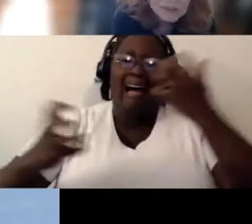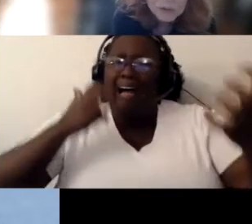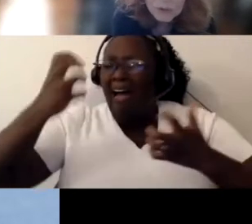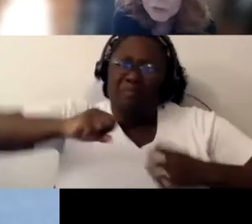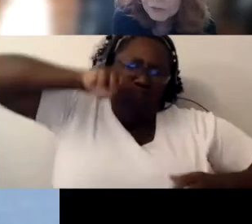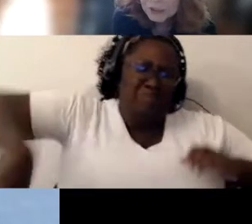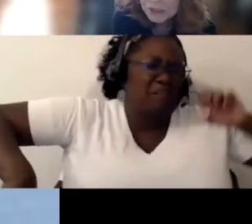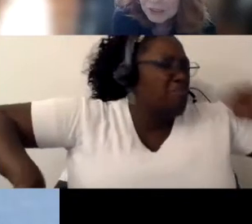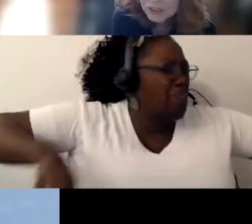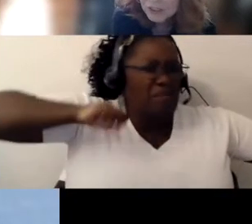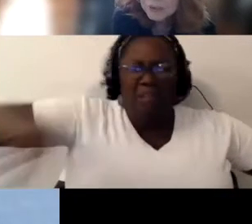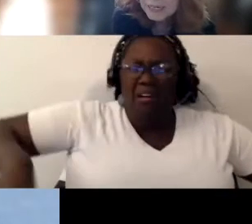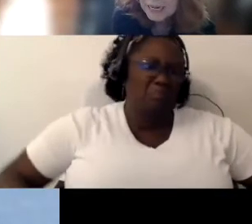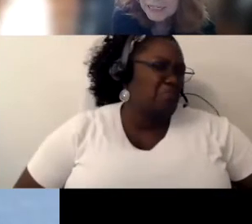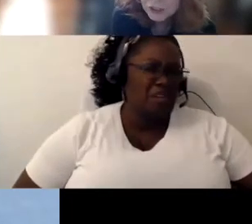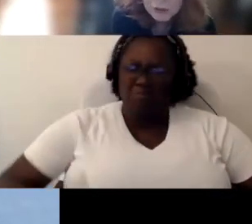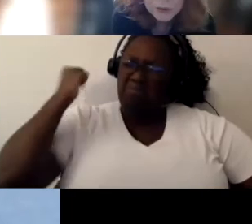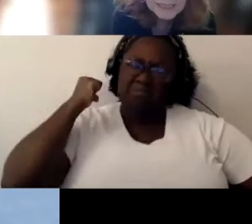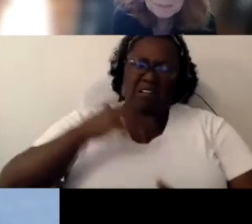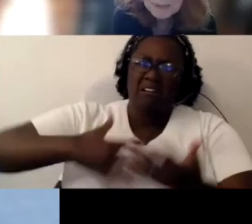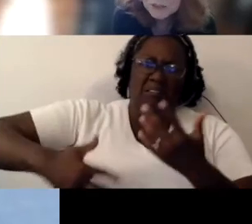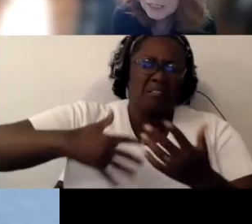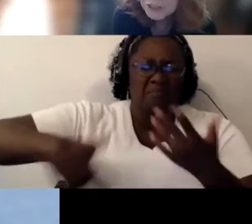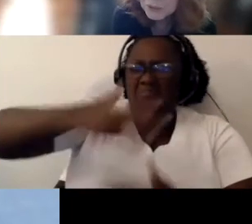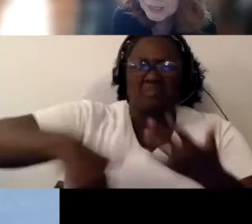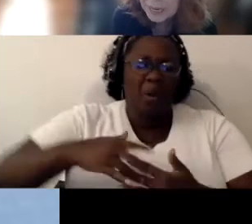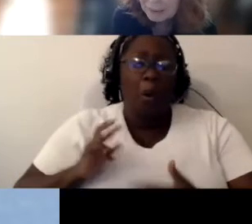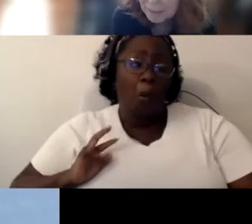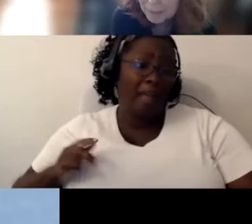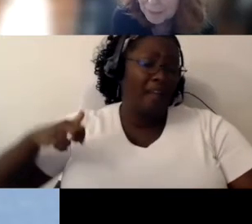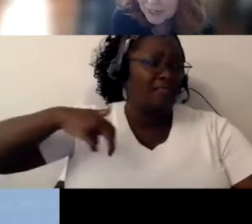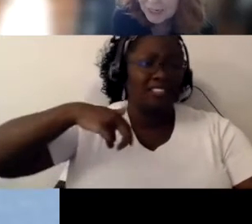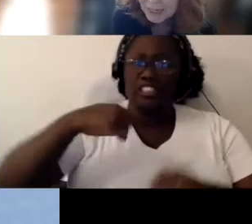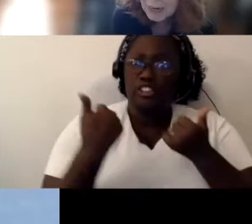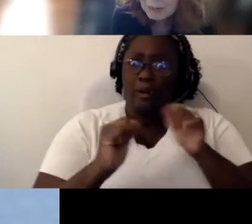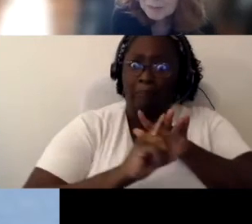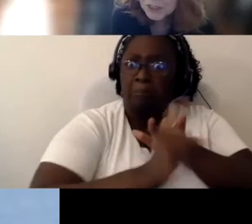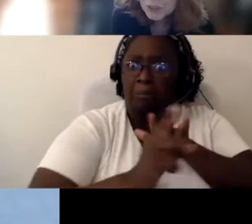things, or refuses to engage, or who gets up and tries to escape